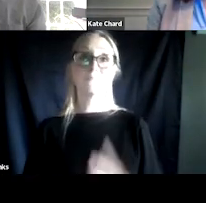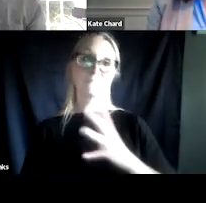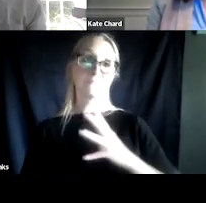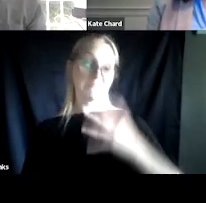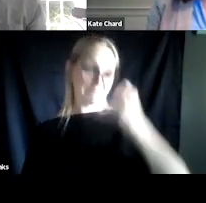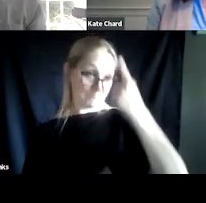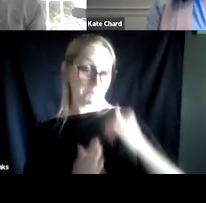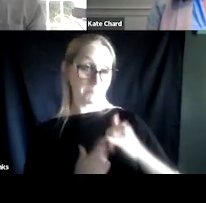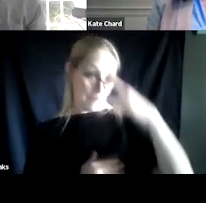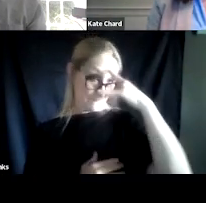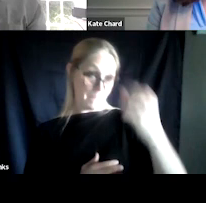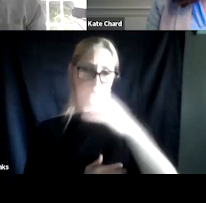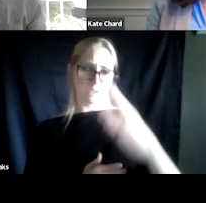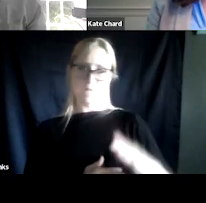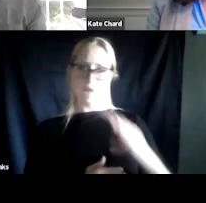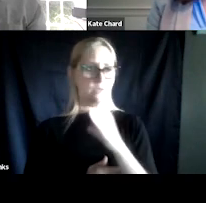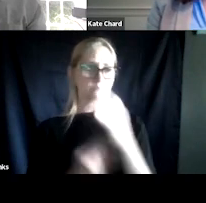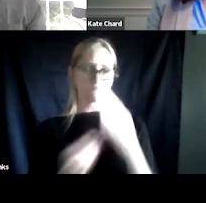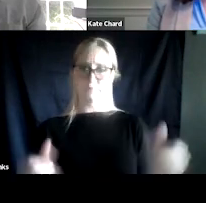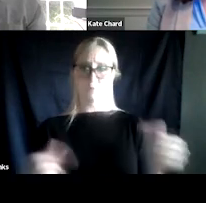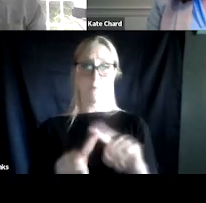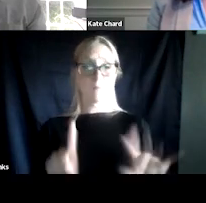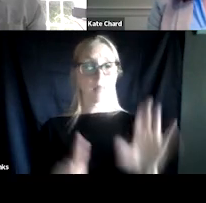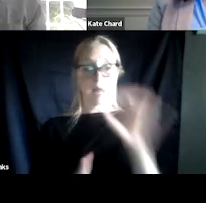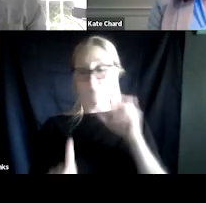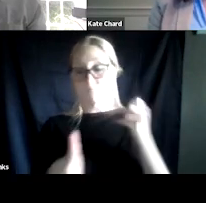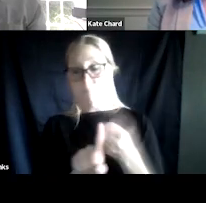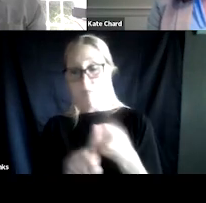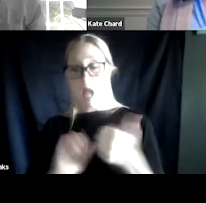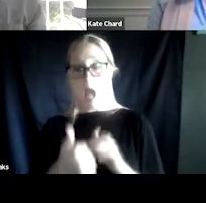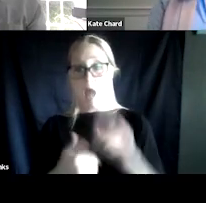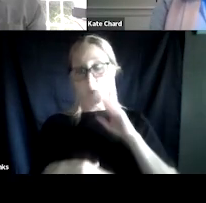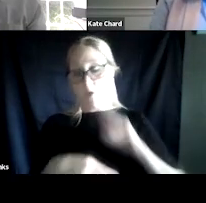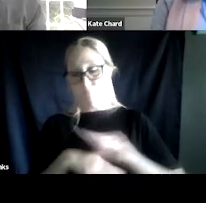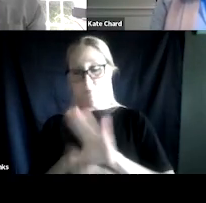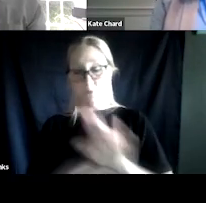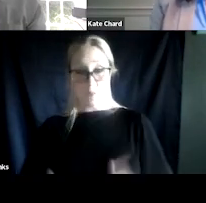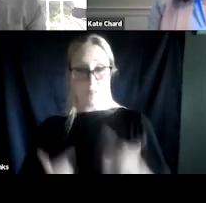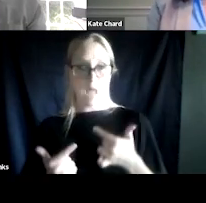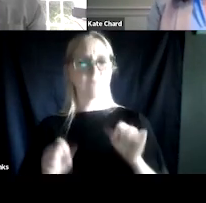but their impact on your life can be dramatically different. So here's another myth bust.